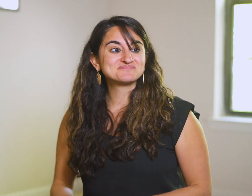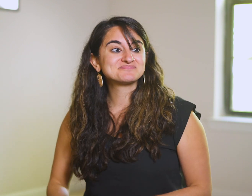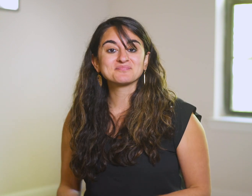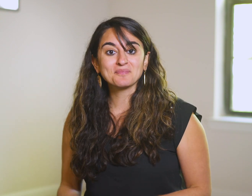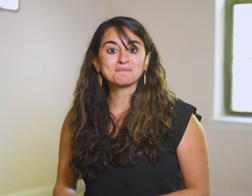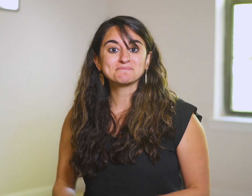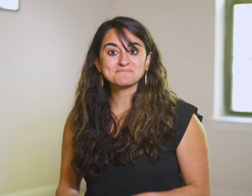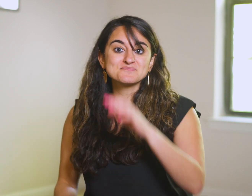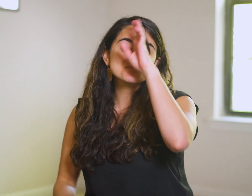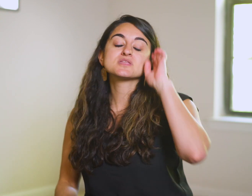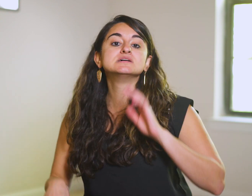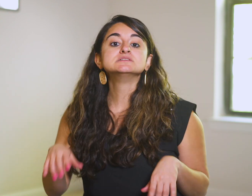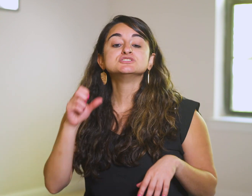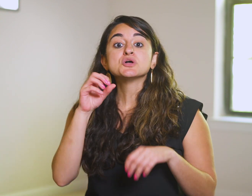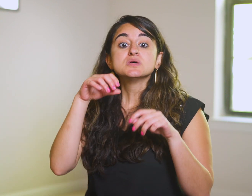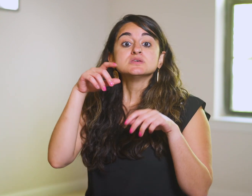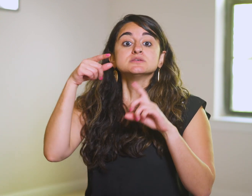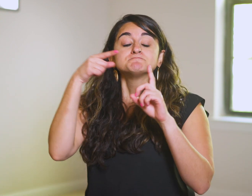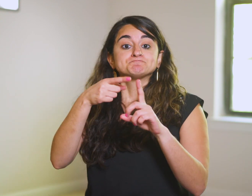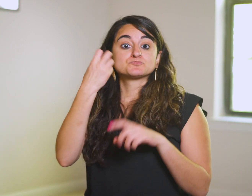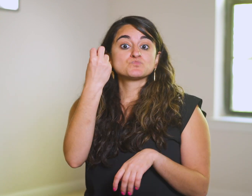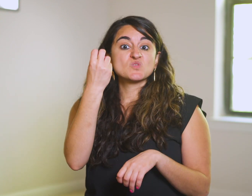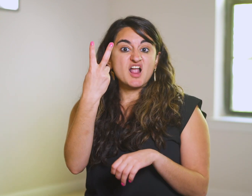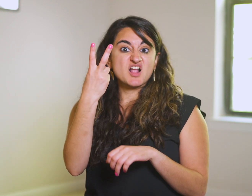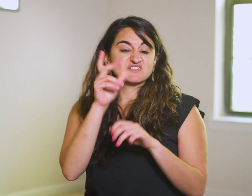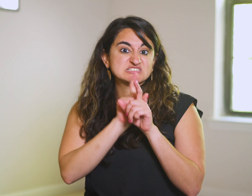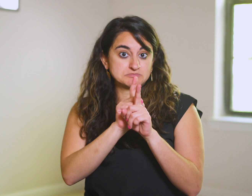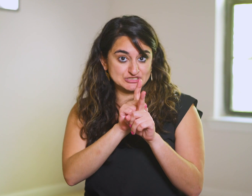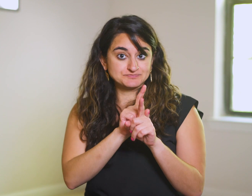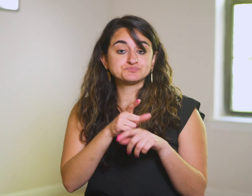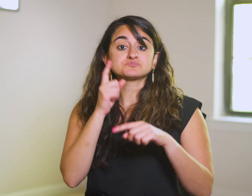In addition to the twelve apostles,